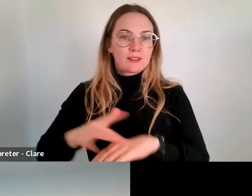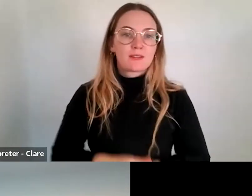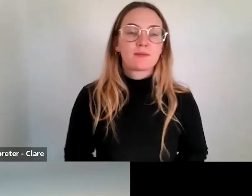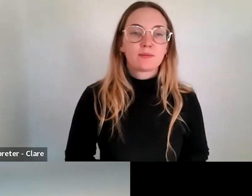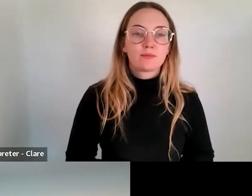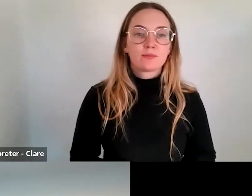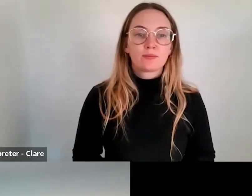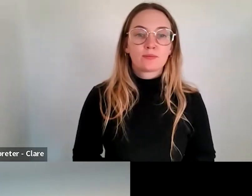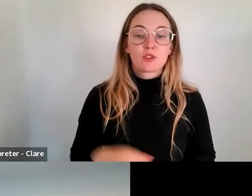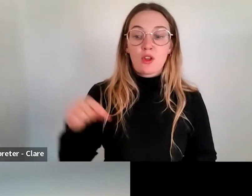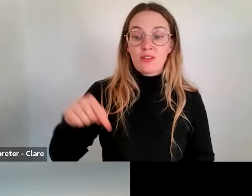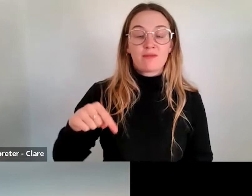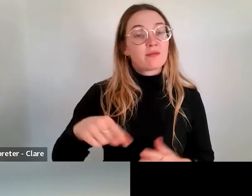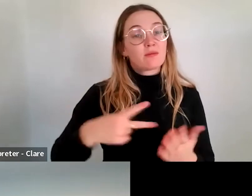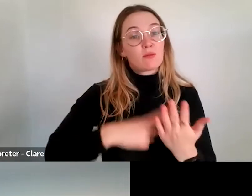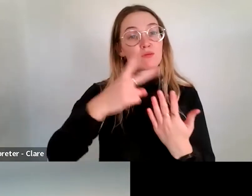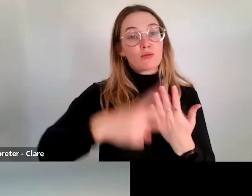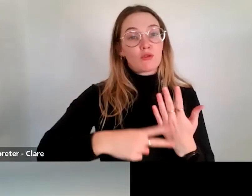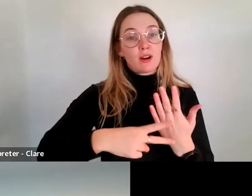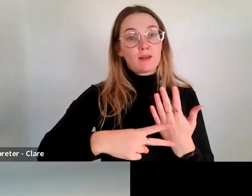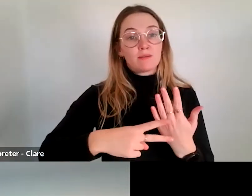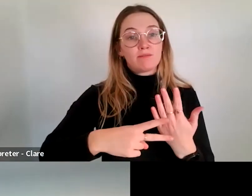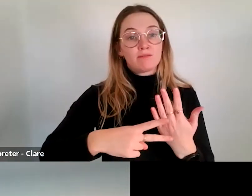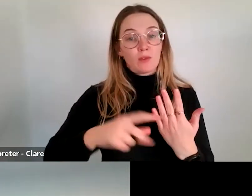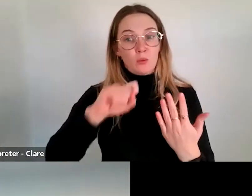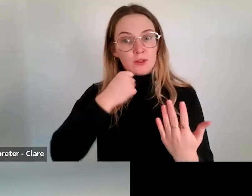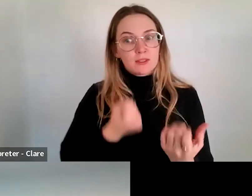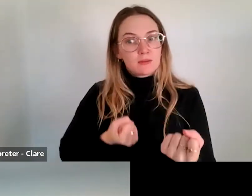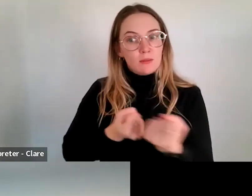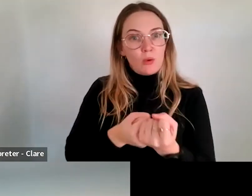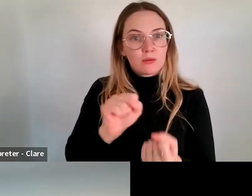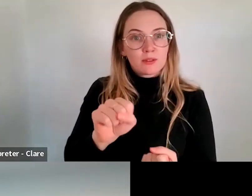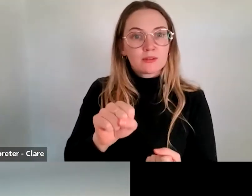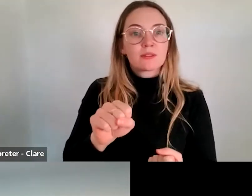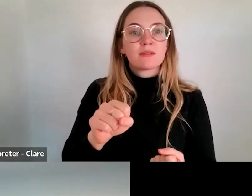program is one element and for us it's really been... it's really a mechanism